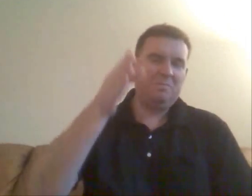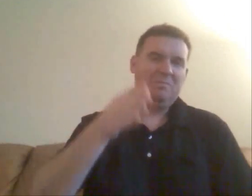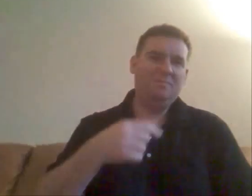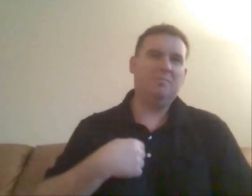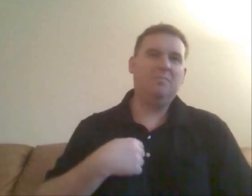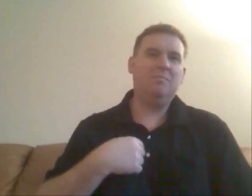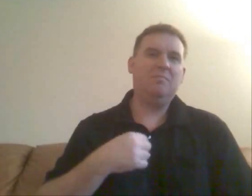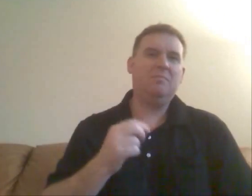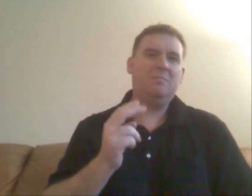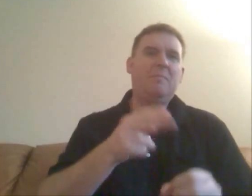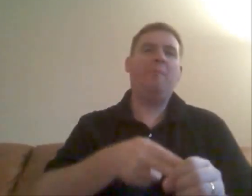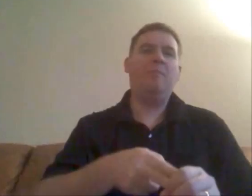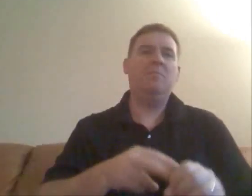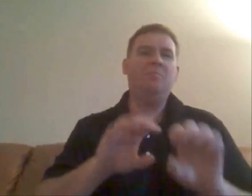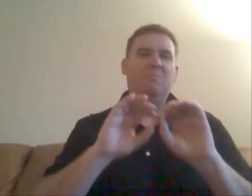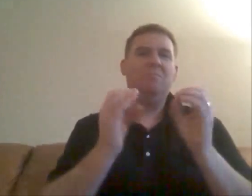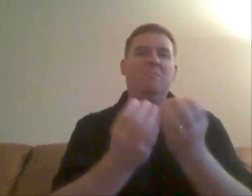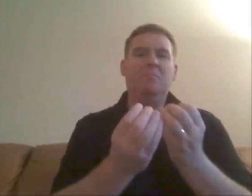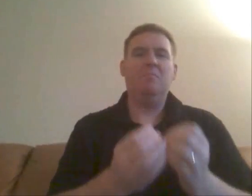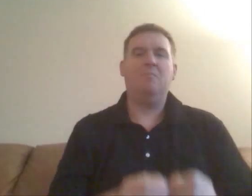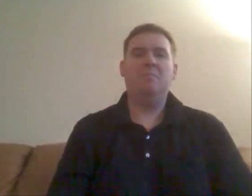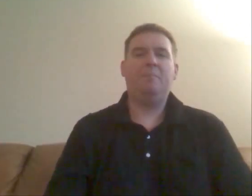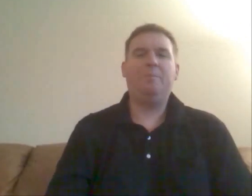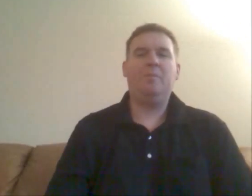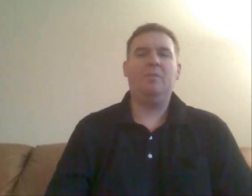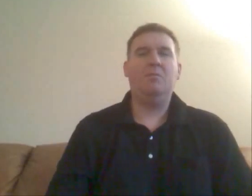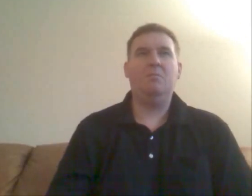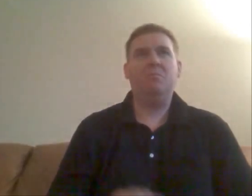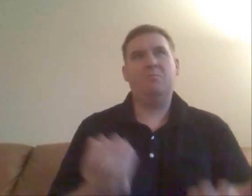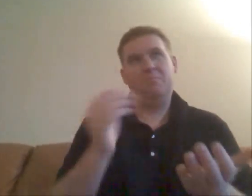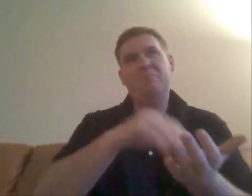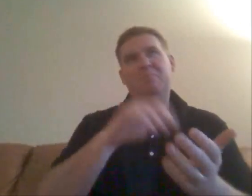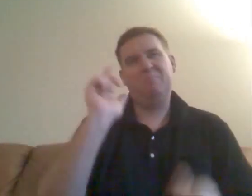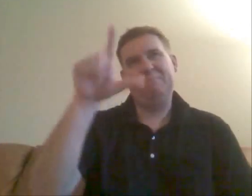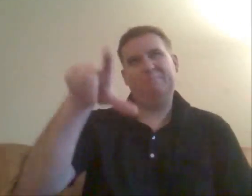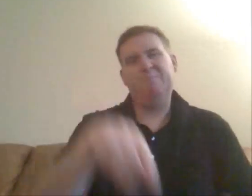I will join thier group again later.